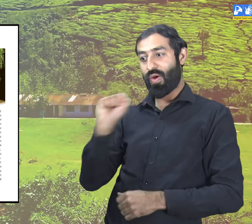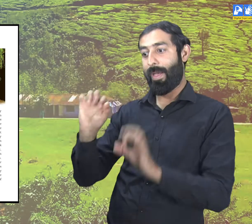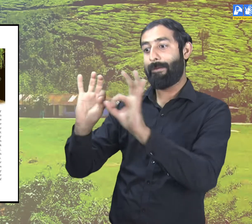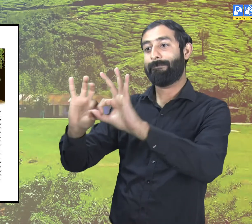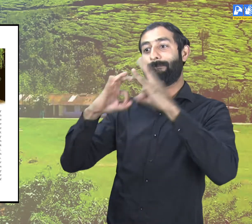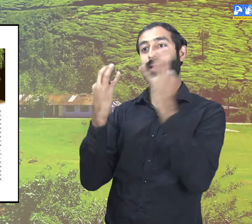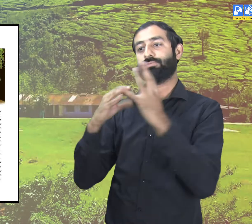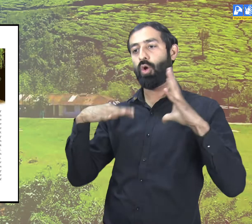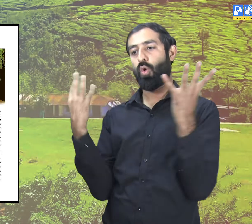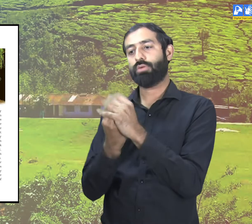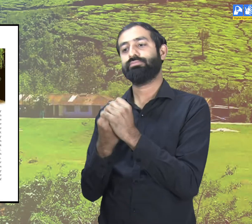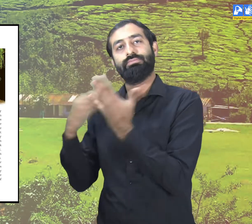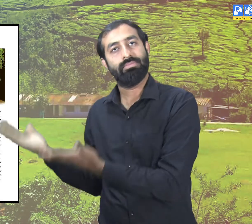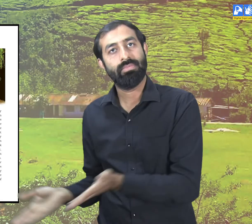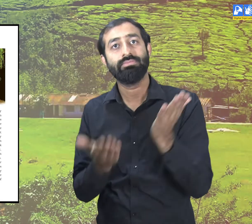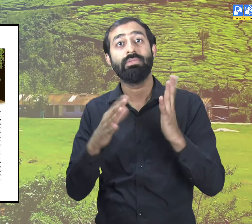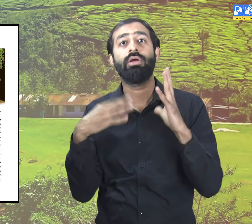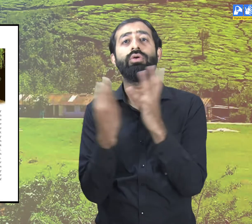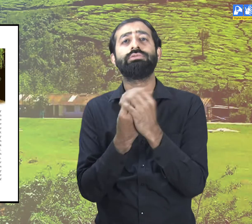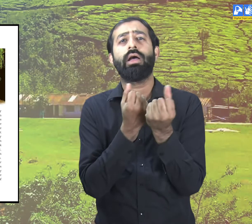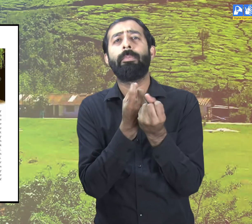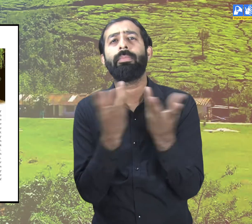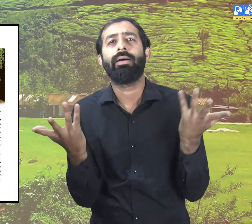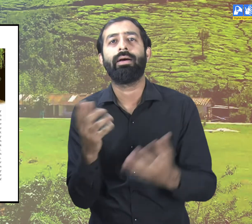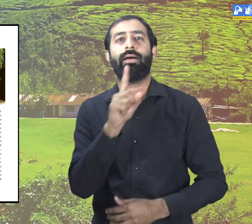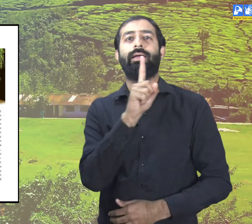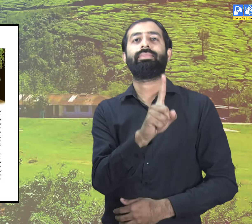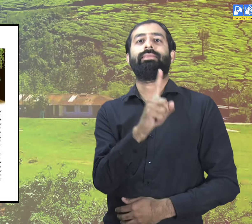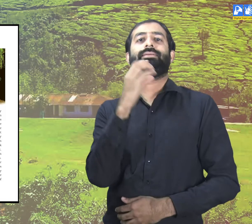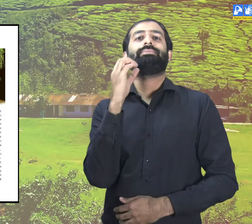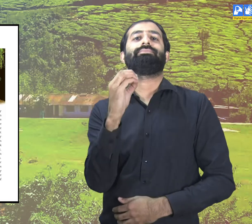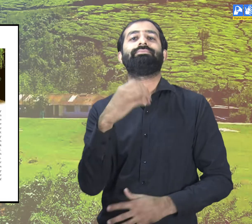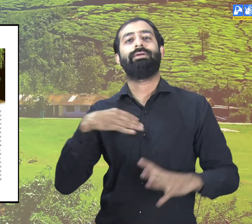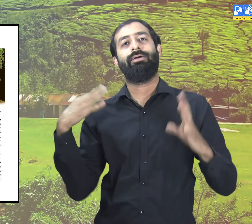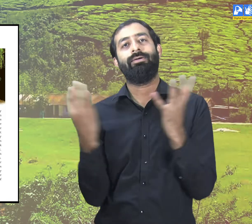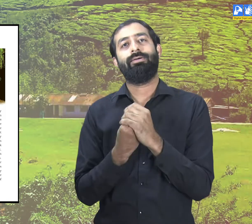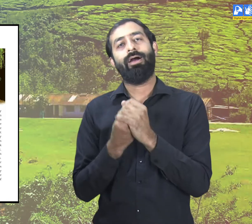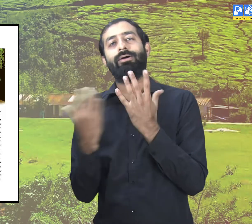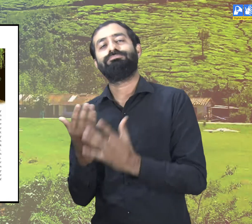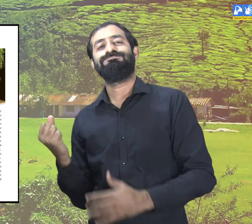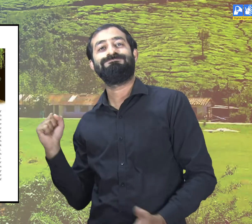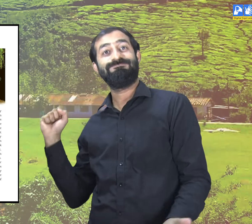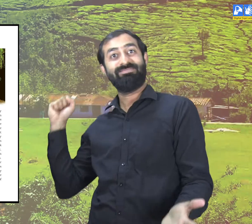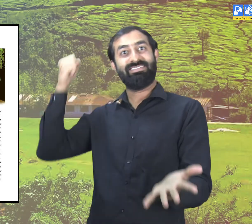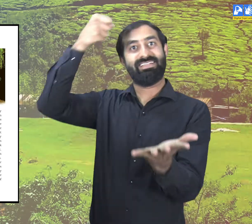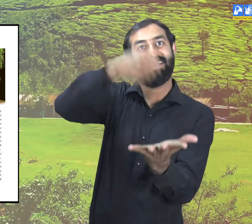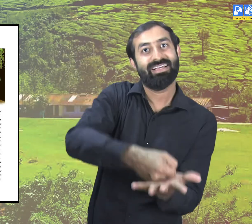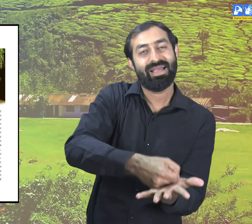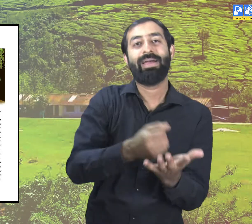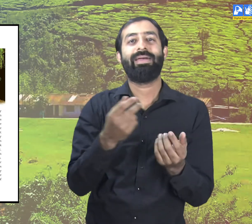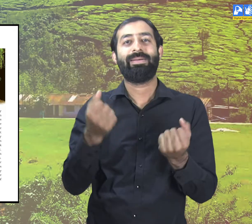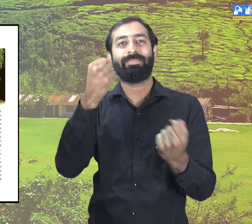Valiyamma's family also came with us. We were 10 people.